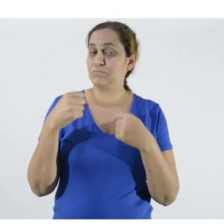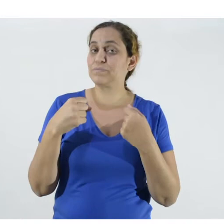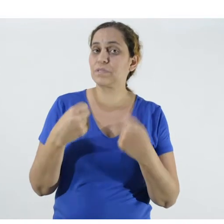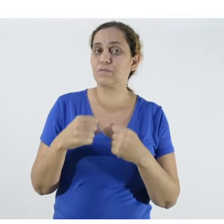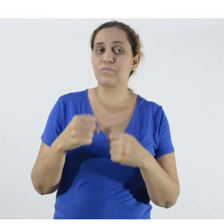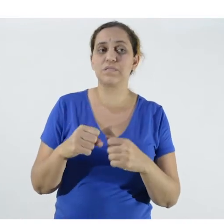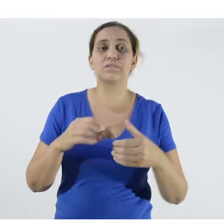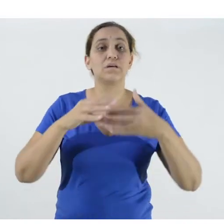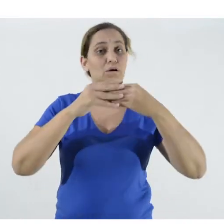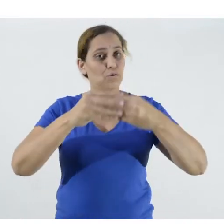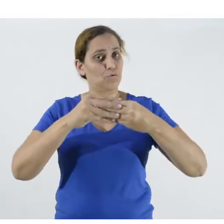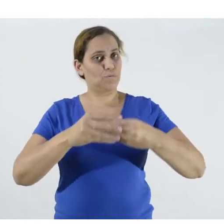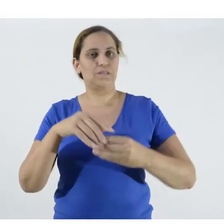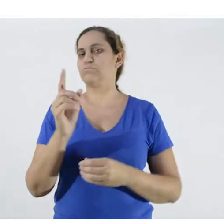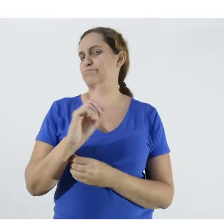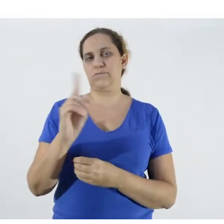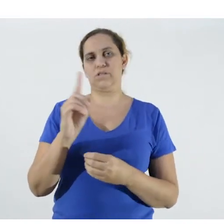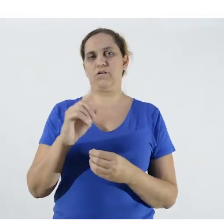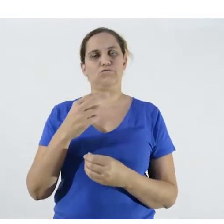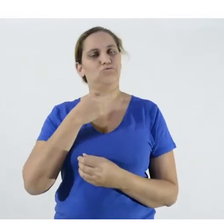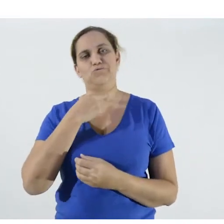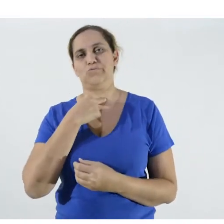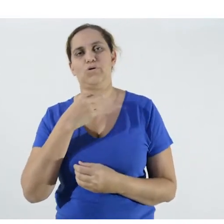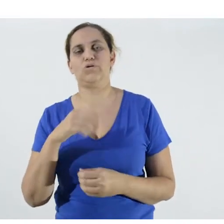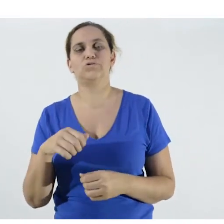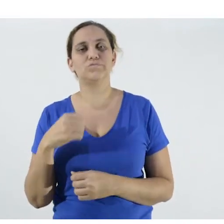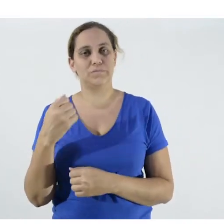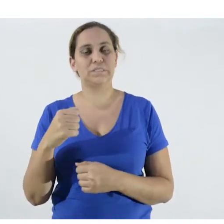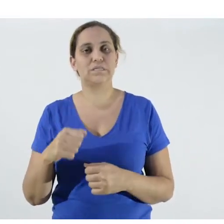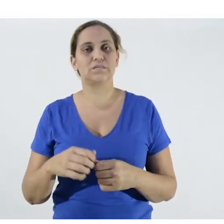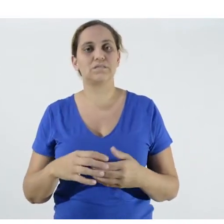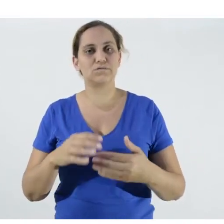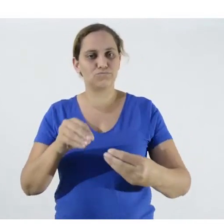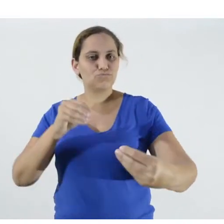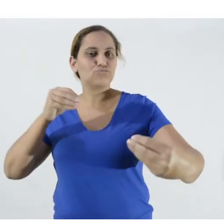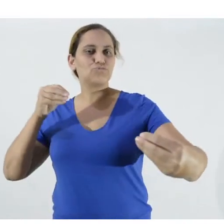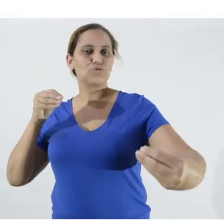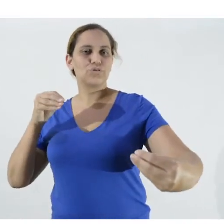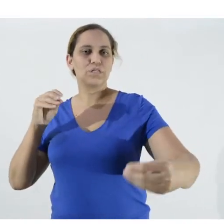greet you from afar, without shaking hands or hugging, and already wash their hands with